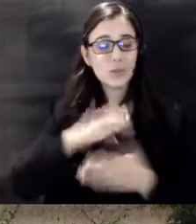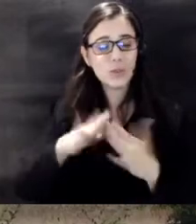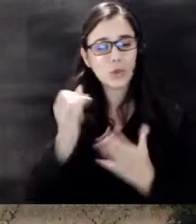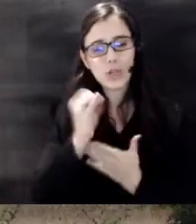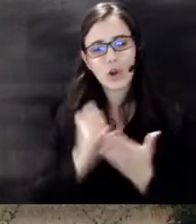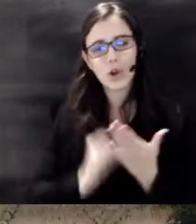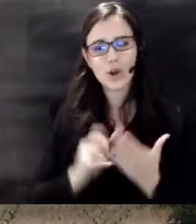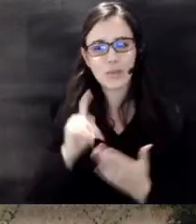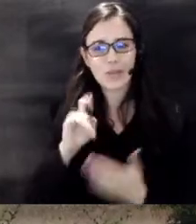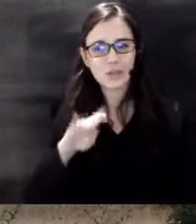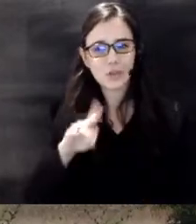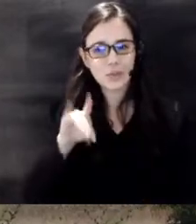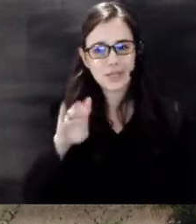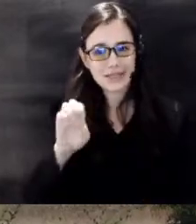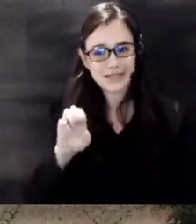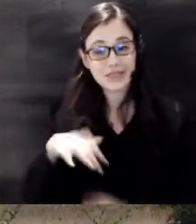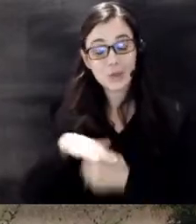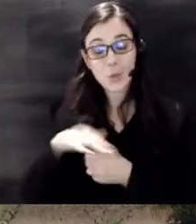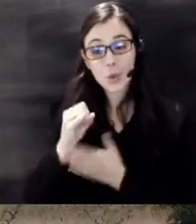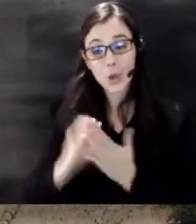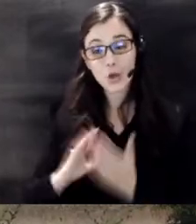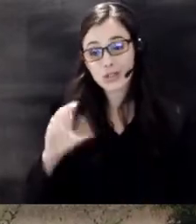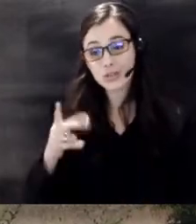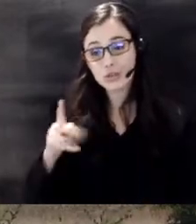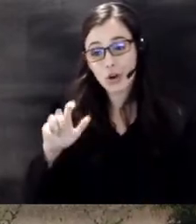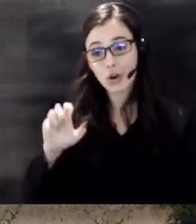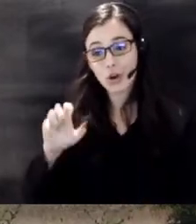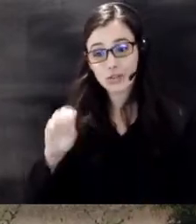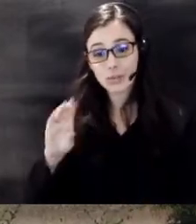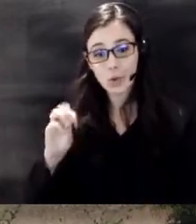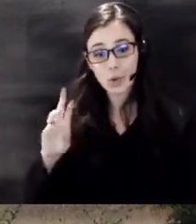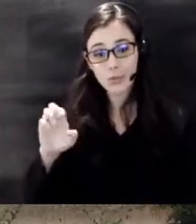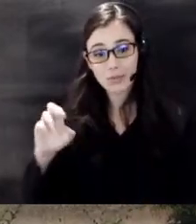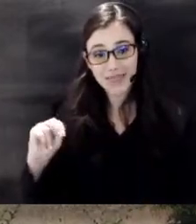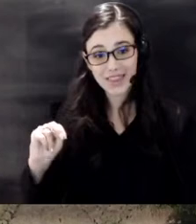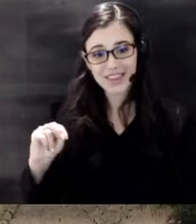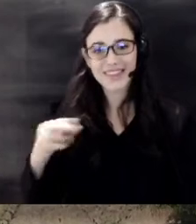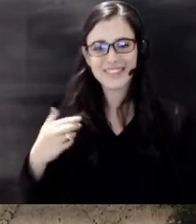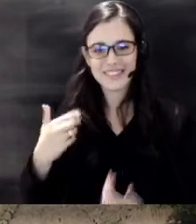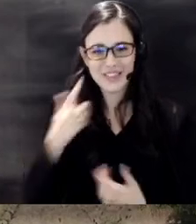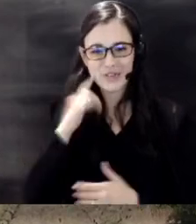artist Charles Bowman known for his captivating splatterscapes of the Prairie will direct our